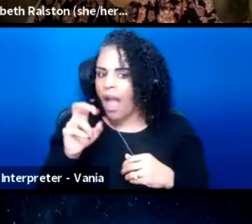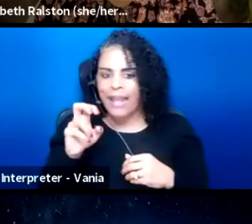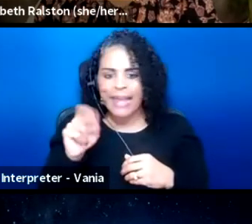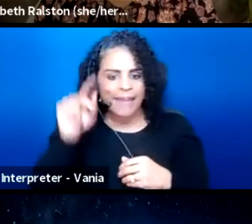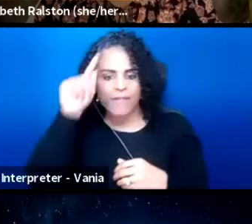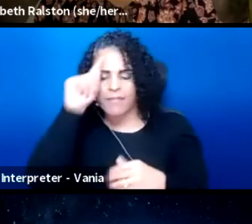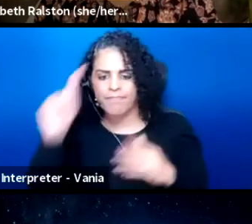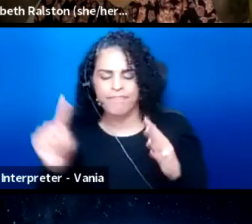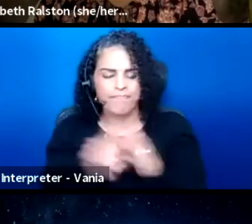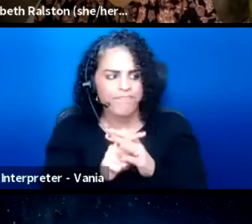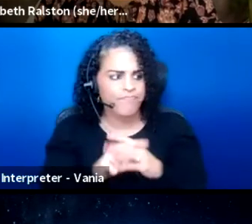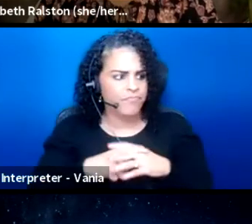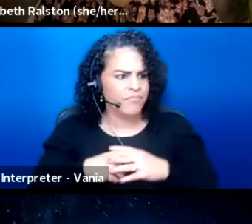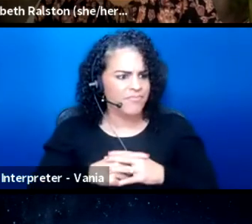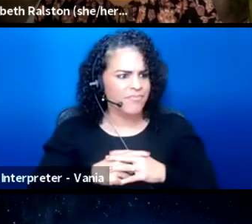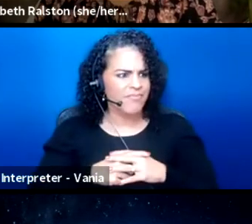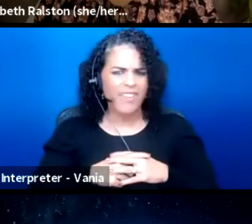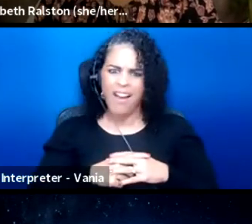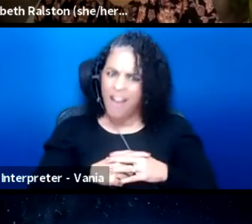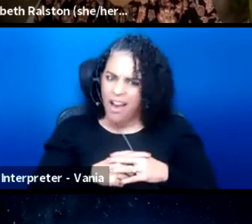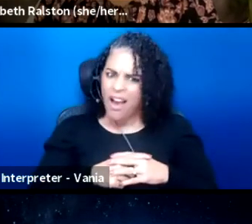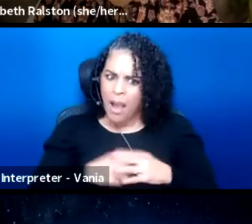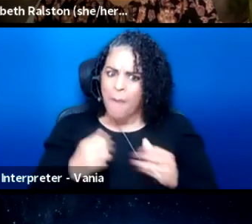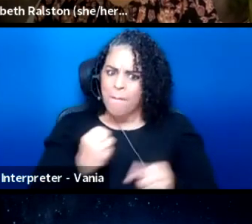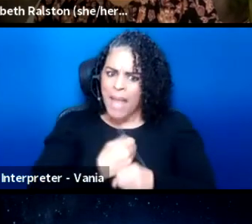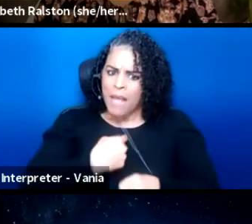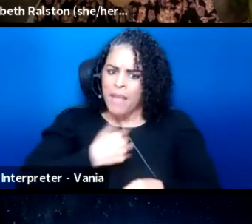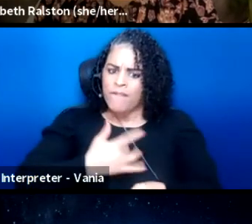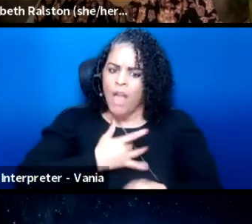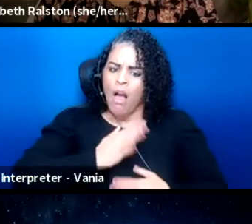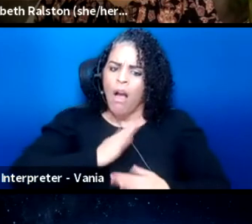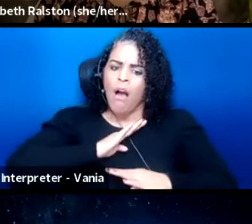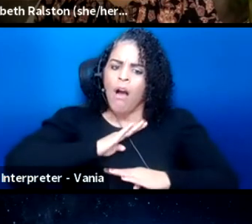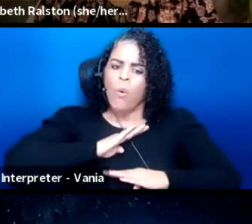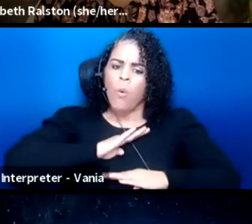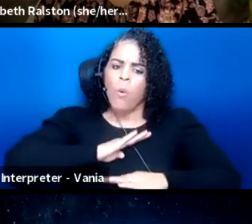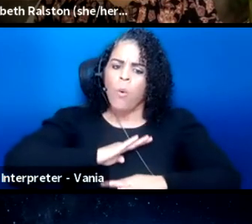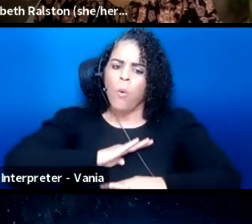how reassuring that was, but like, I almost cried with joy